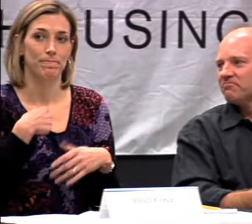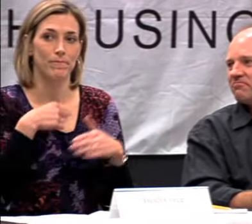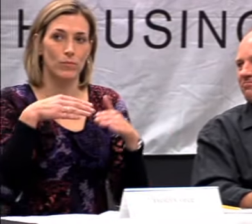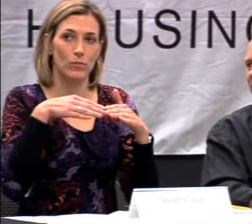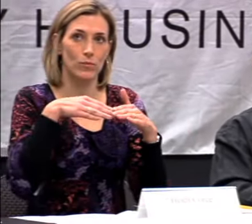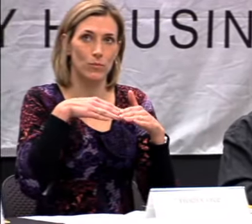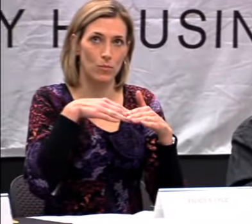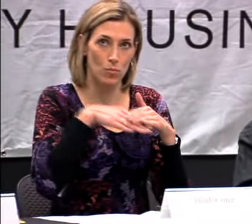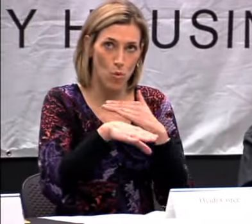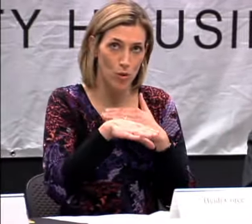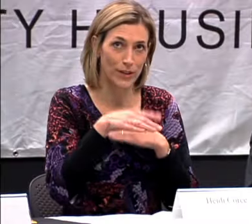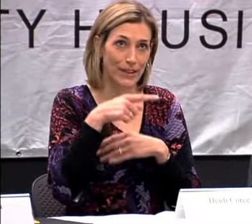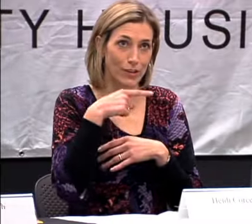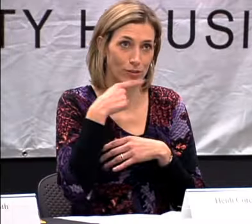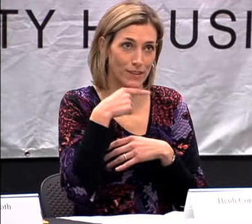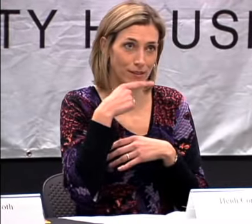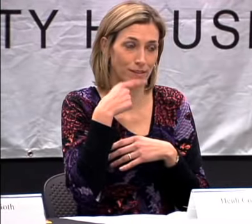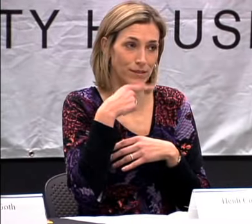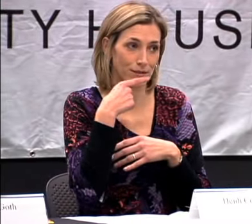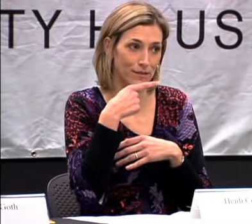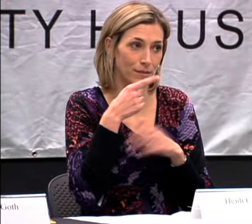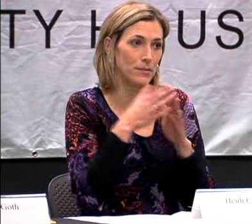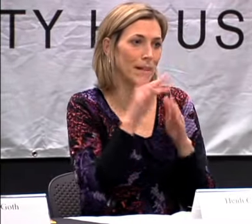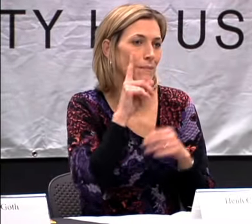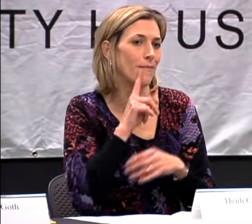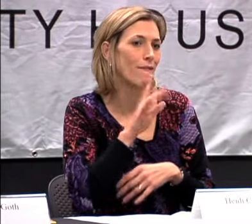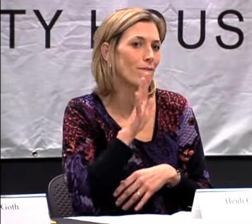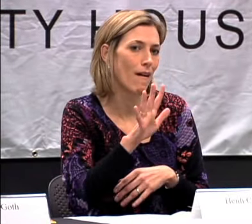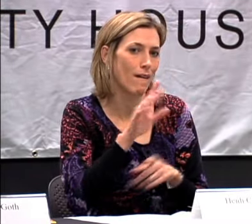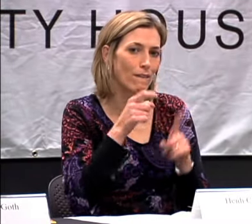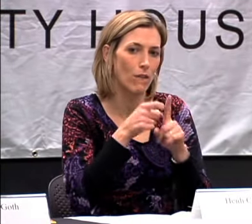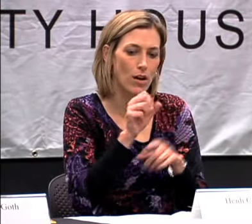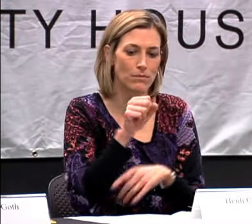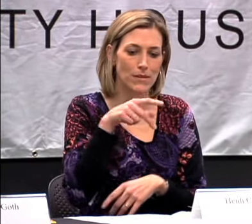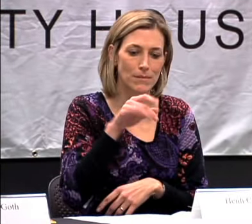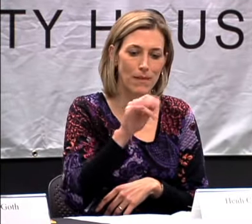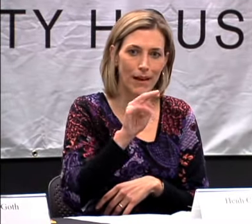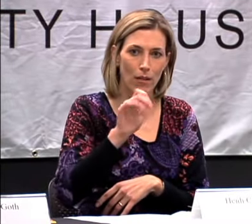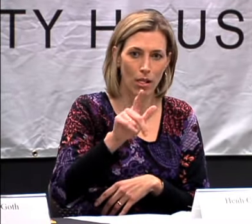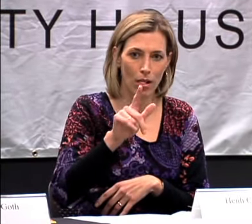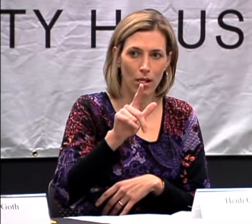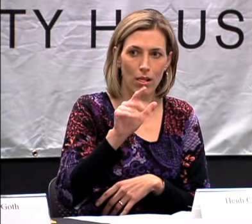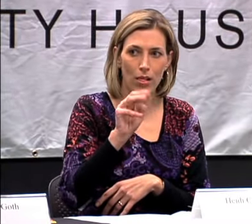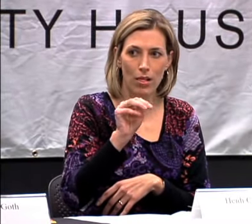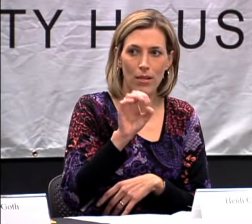I WAS BORN HEARING. AND I BECAME DEAF AT FIVE FROM